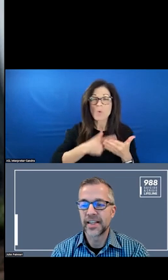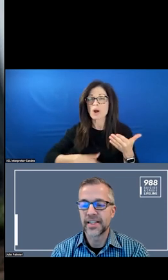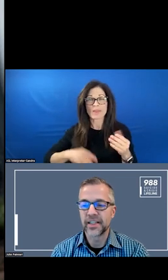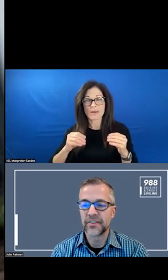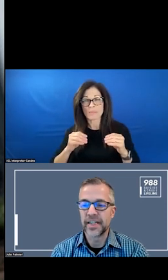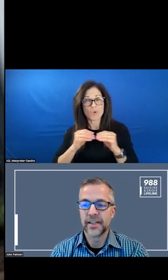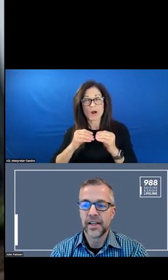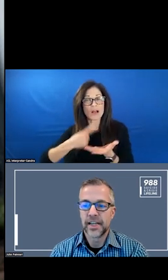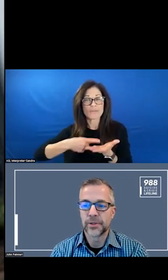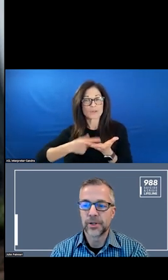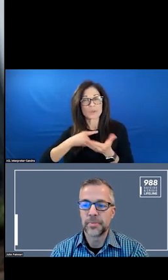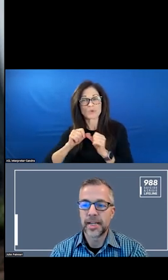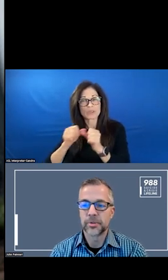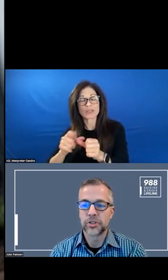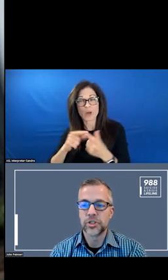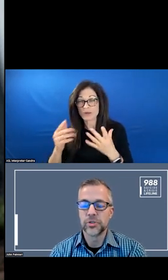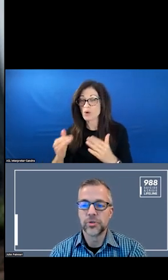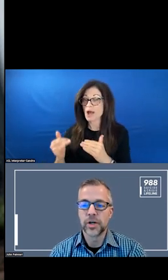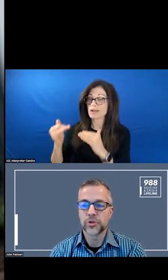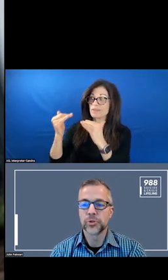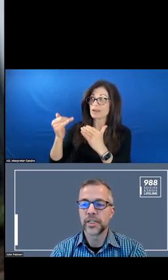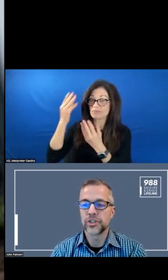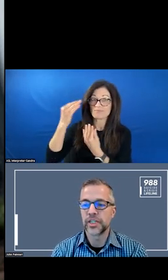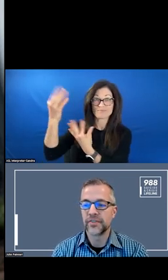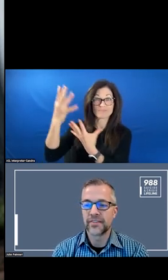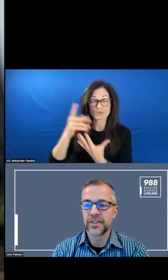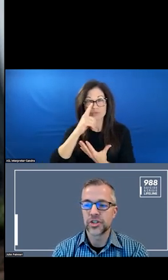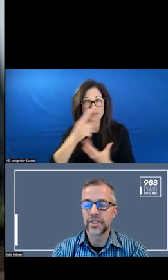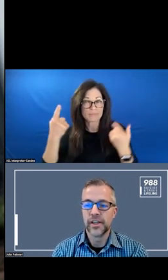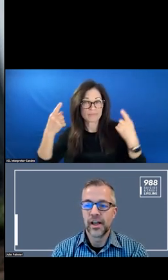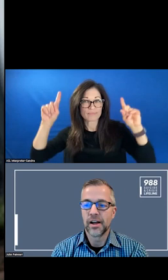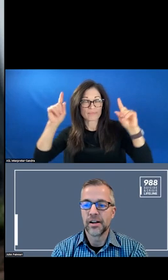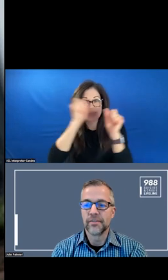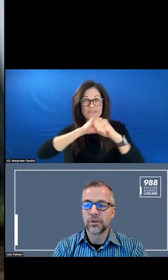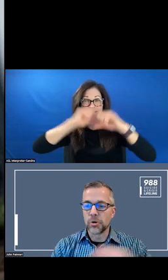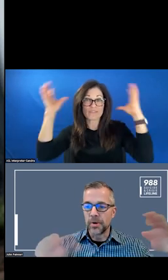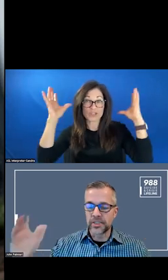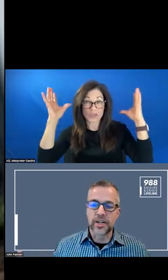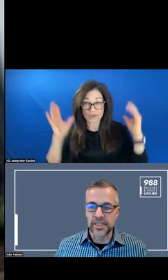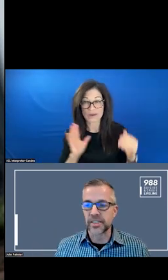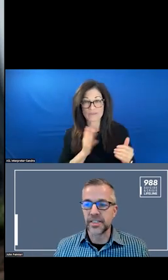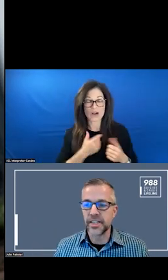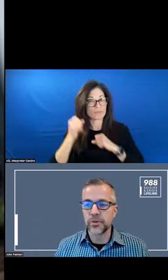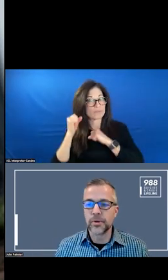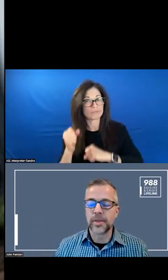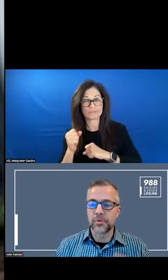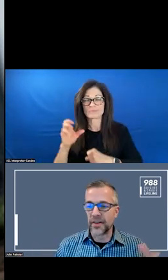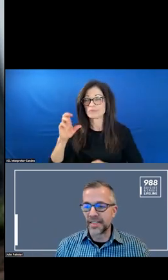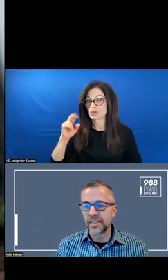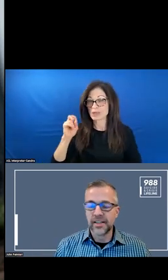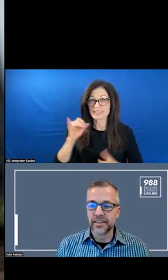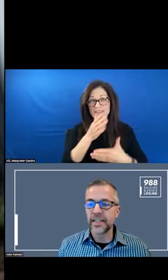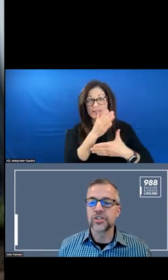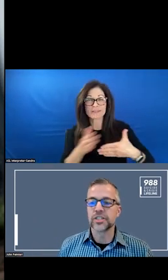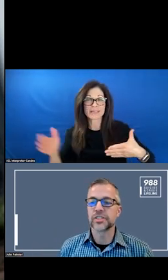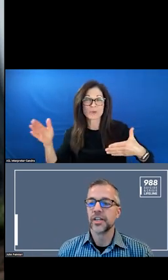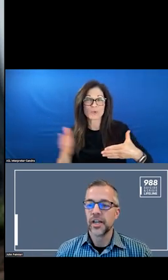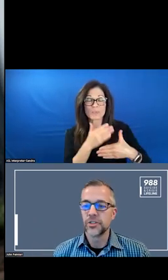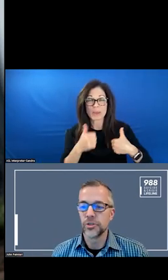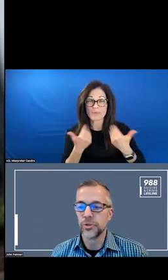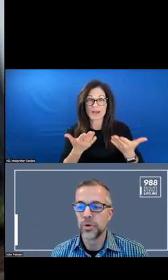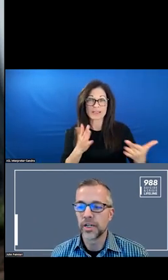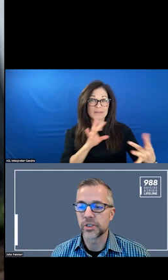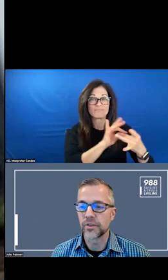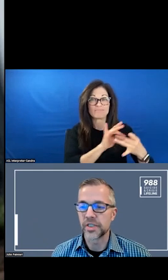AND TRULY ACHIEVE THAT VISION OF A ROBUST SYSTEM TO GET SERVICES